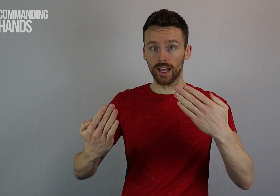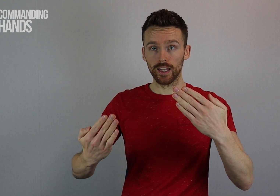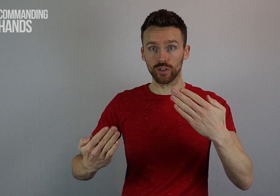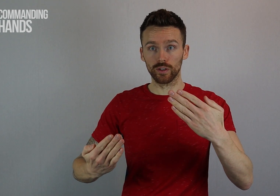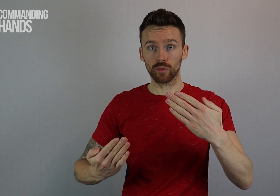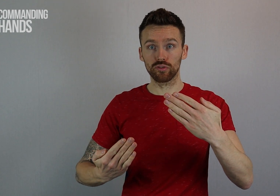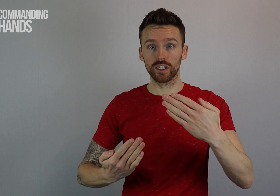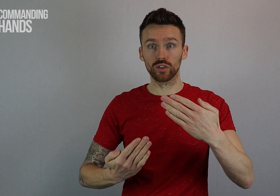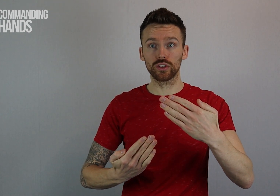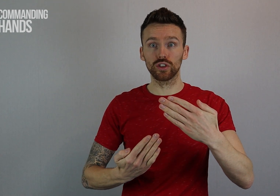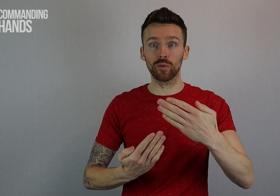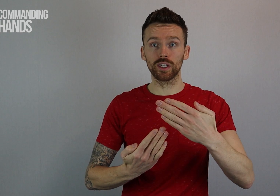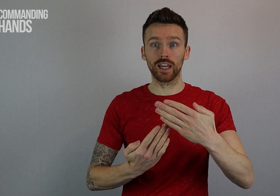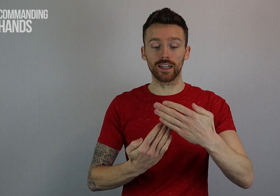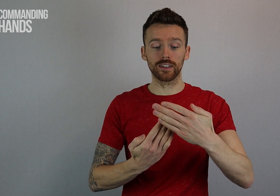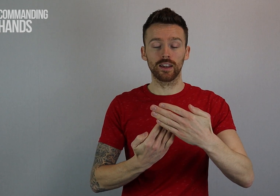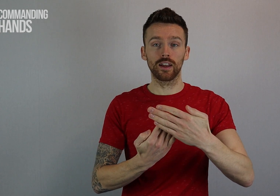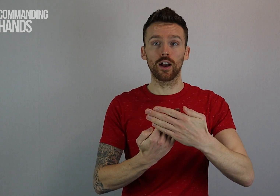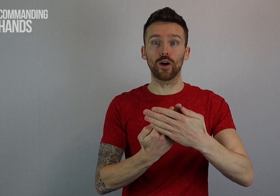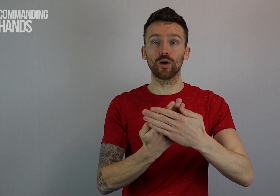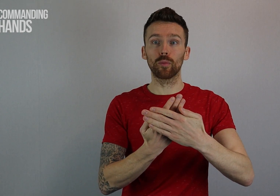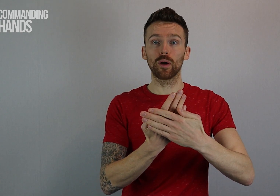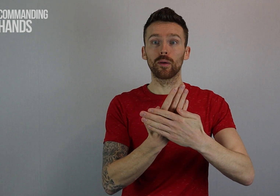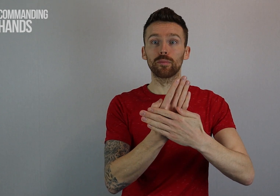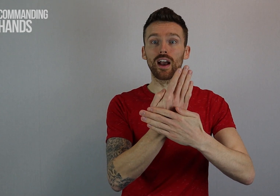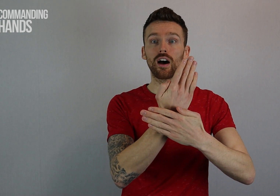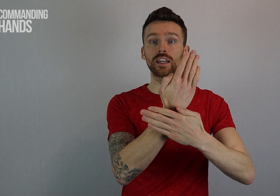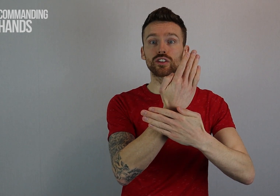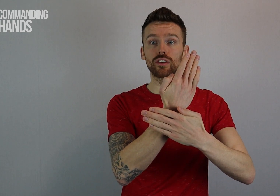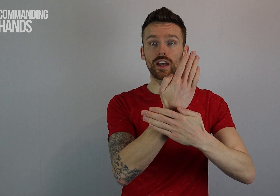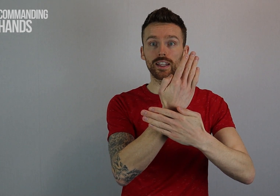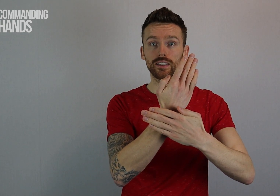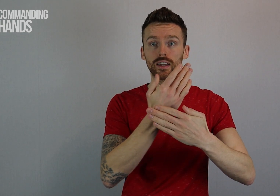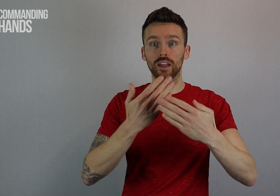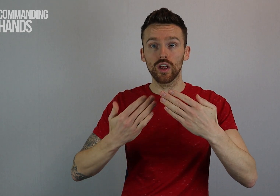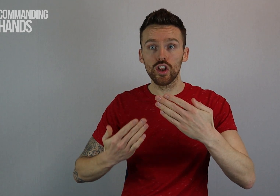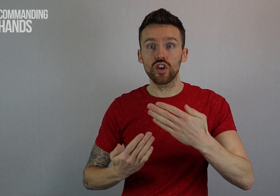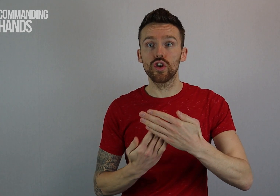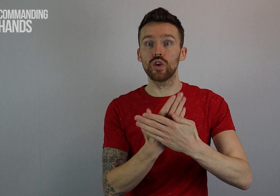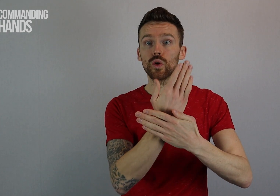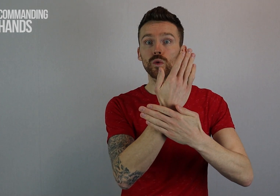and you're going to bring your dominant hand up behind your other hand. New.